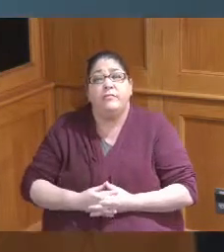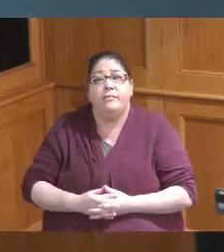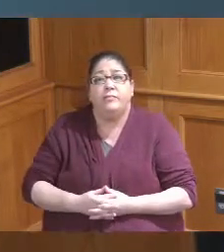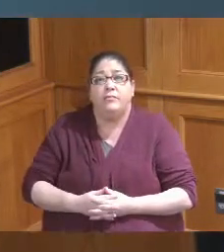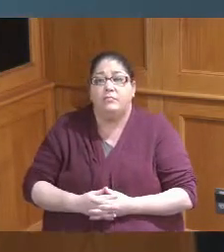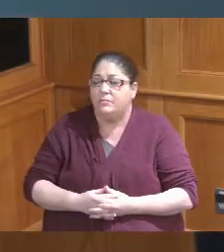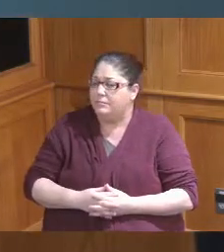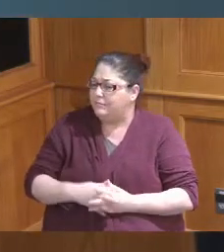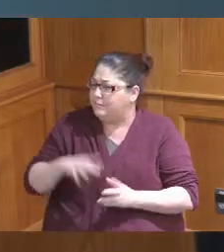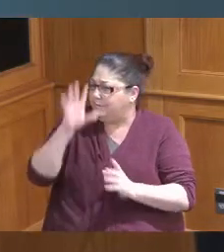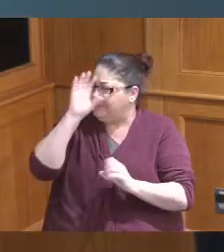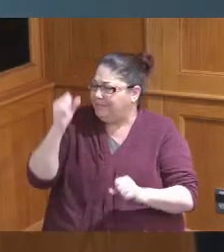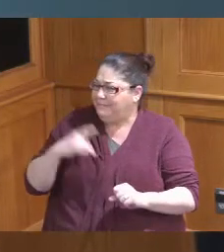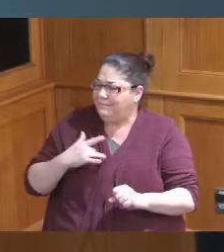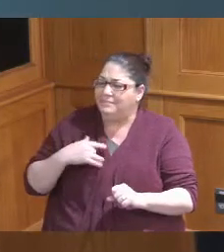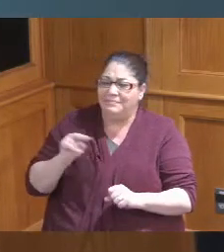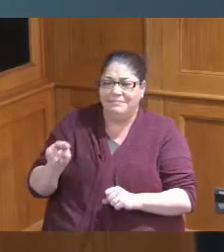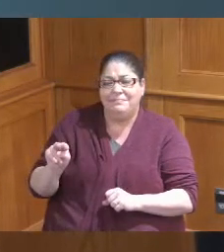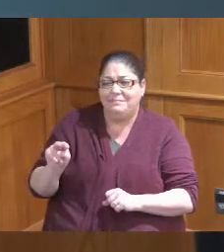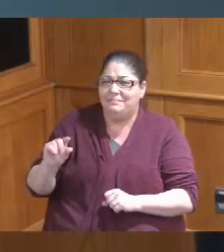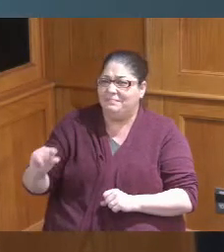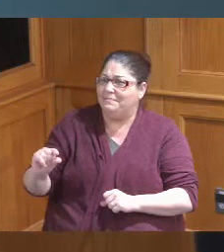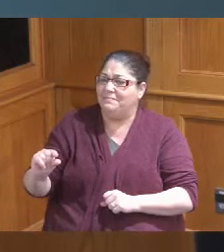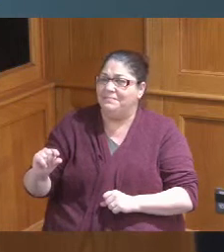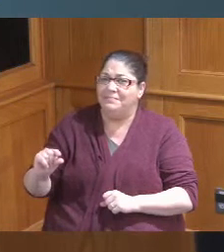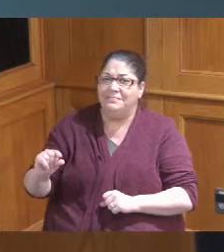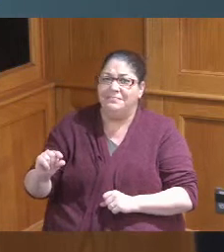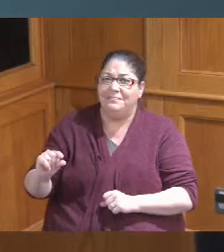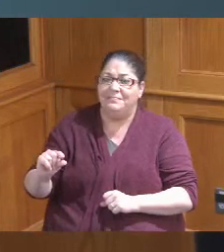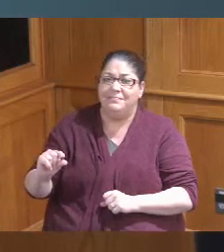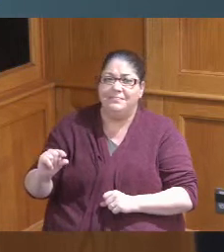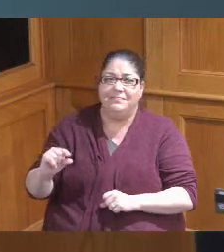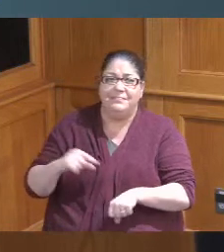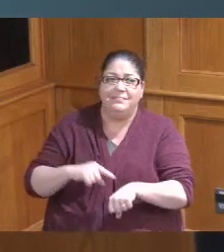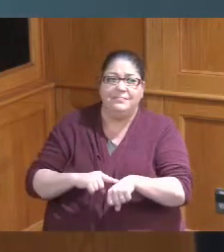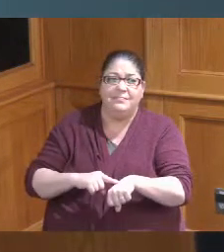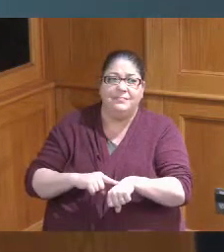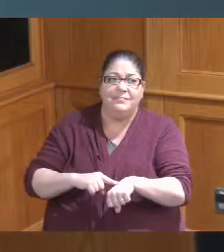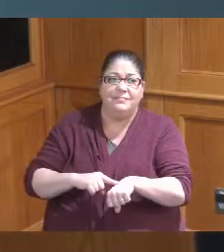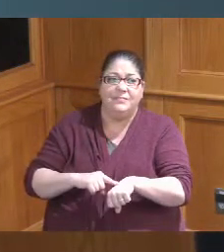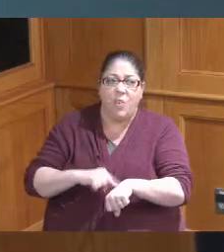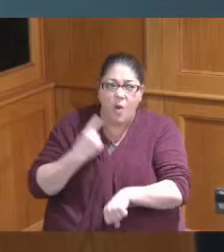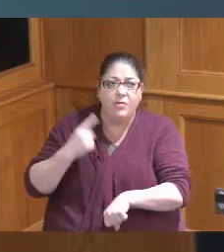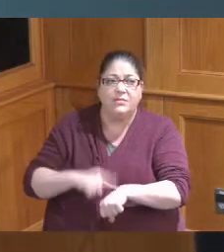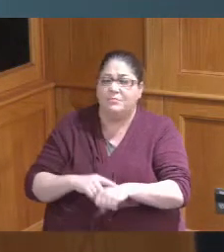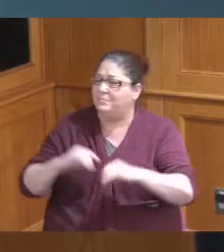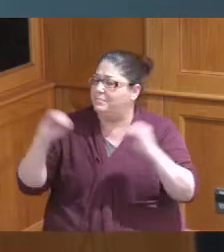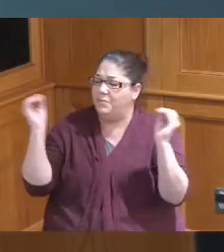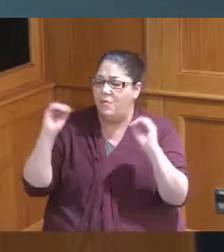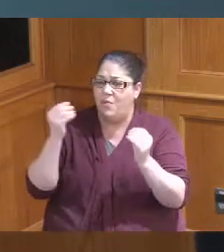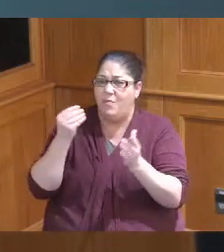yeah I probably would want to look at since for so long HUD did not allow the support of